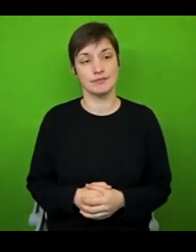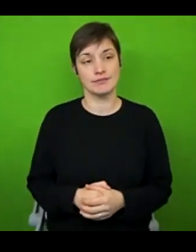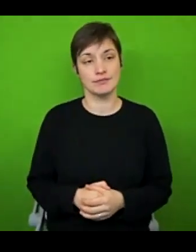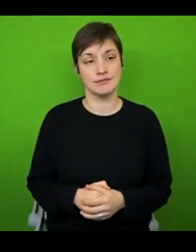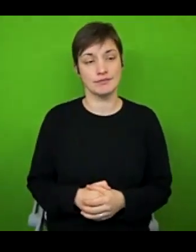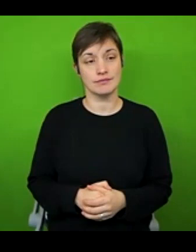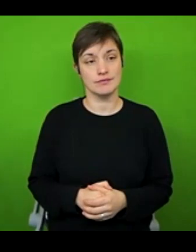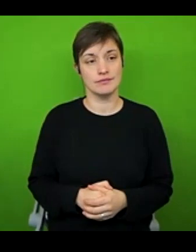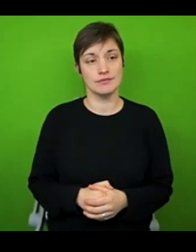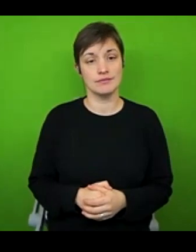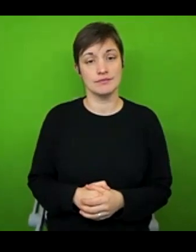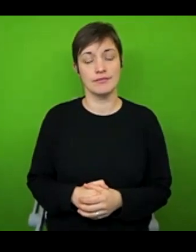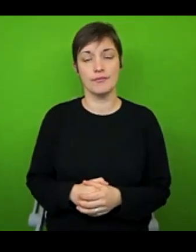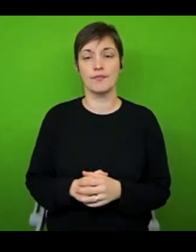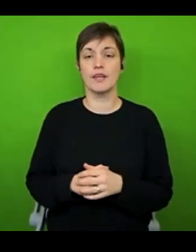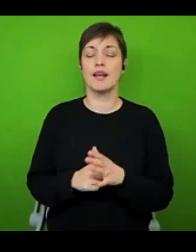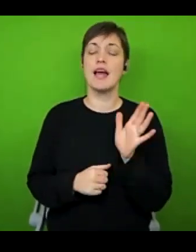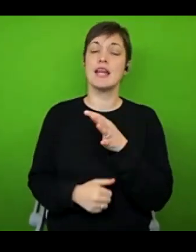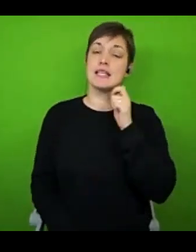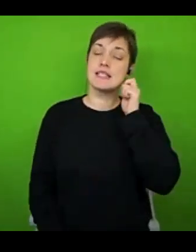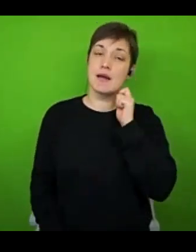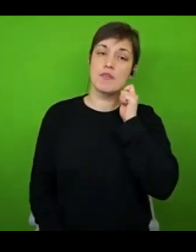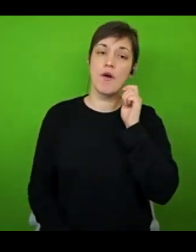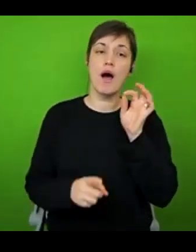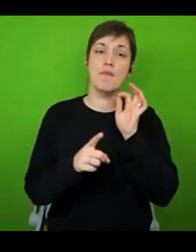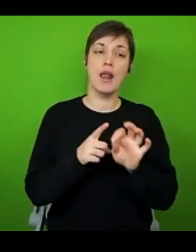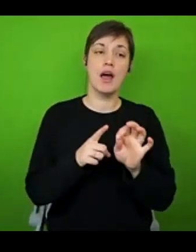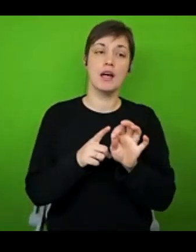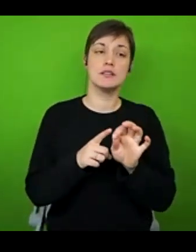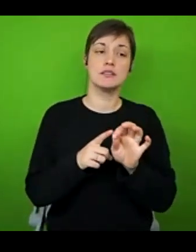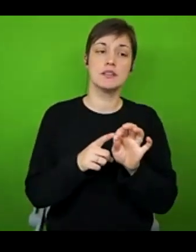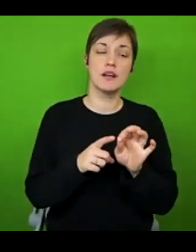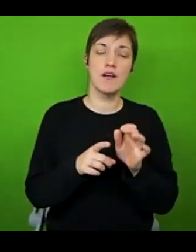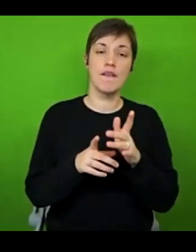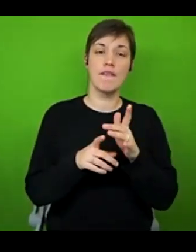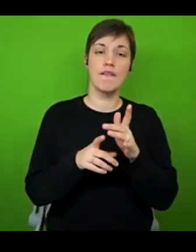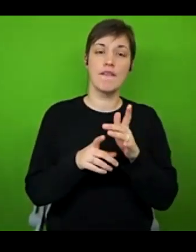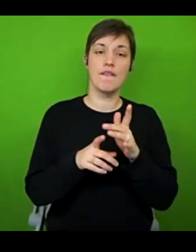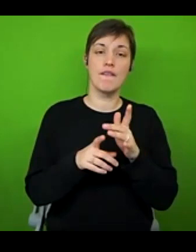Any tips on applying for not being reviewed for disability benefits with a chronic illness that's dynamic? So